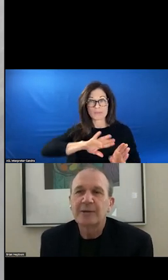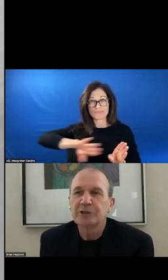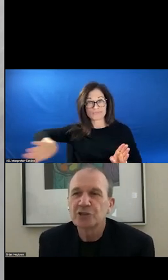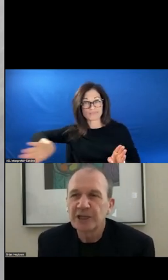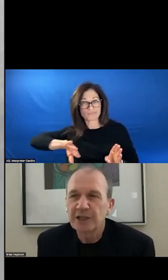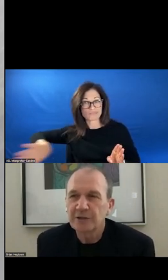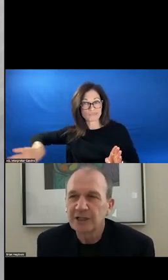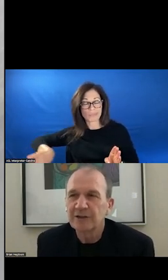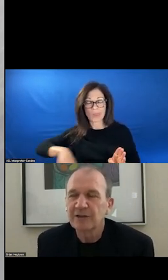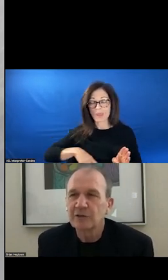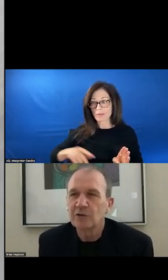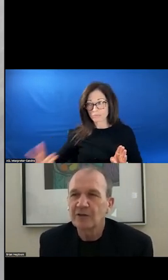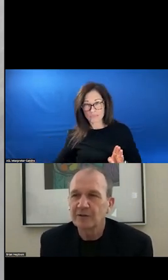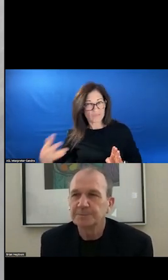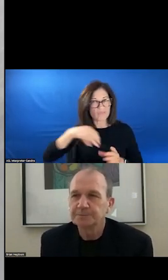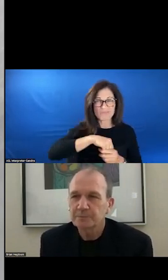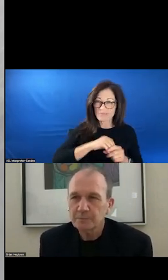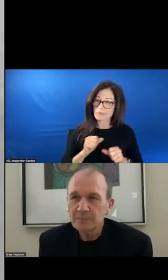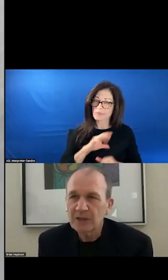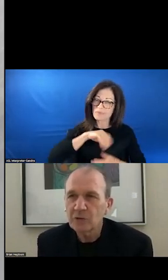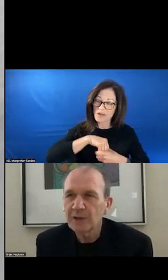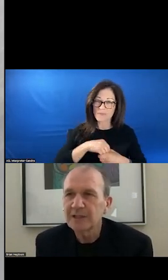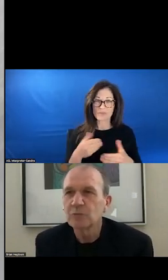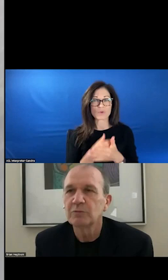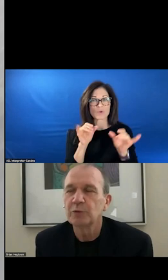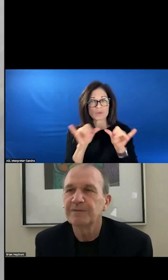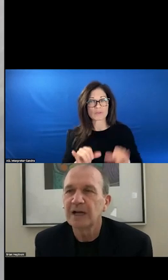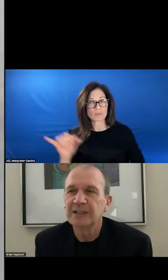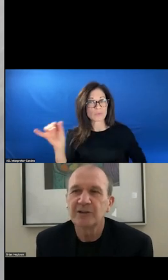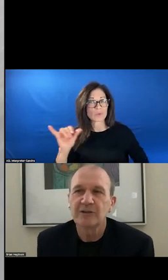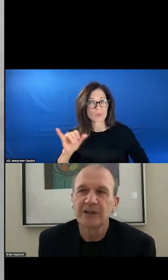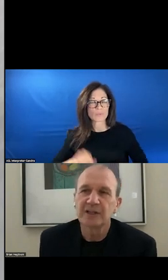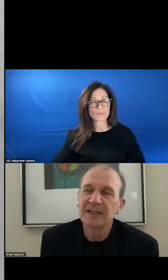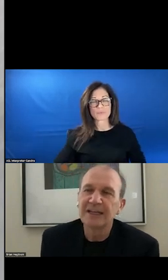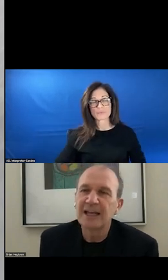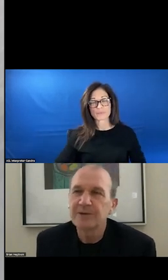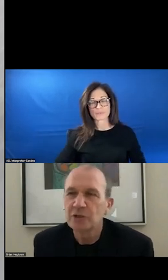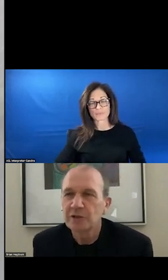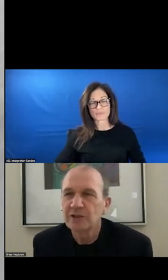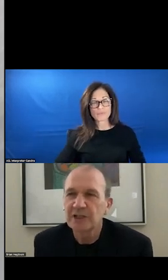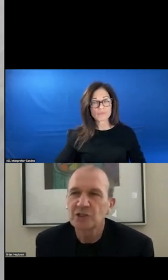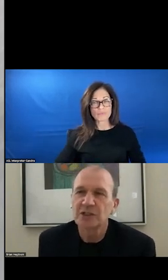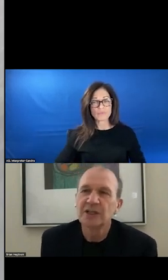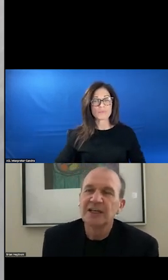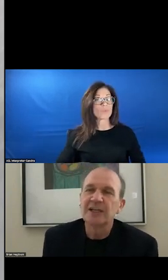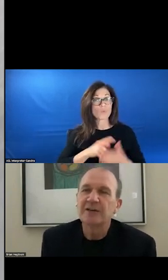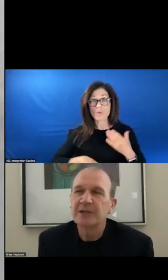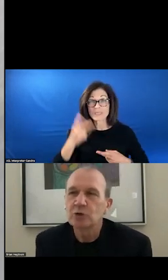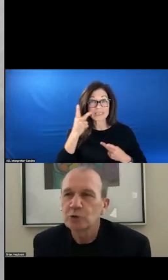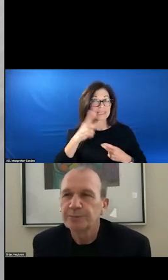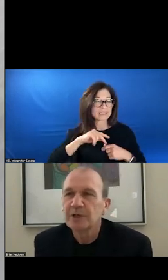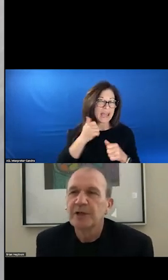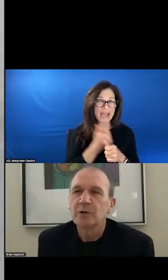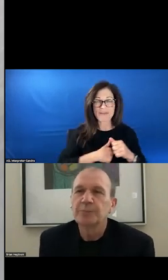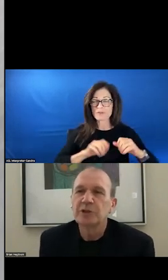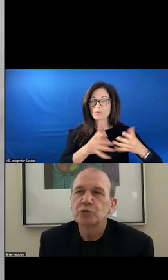ABLE TO SHARE IN THE NEW SYSTEM SO THAT WE FIND IN EVERY JURISDICTION, THERE WILL BE